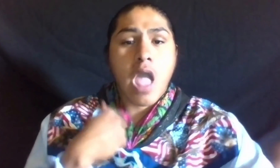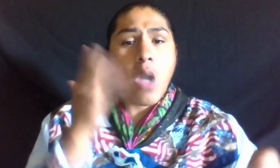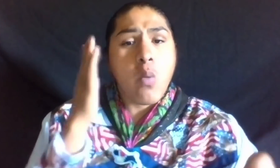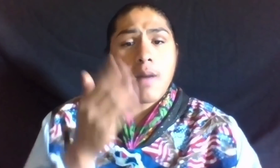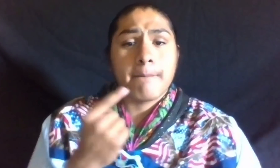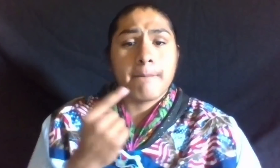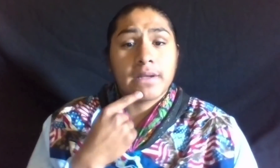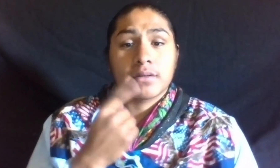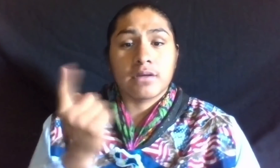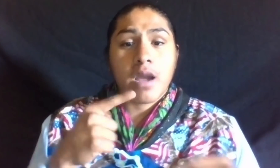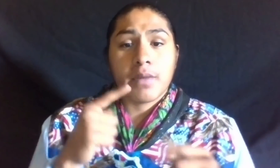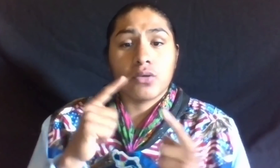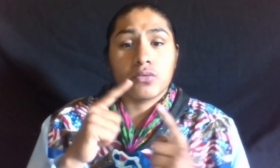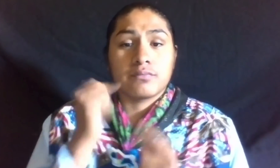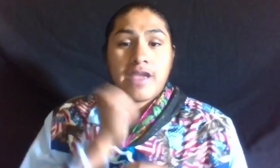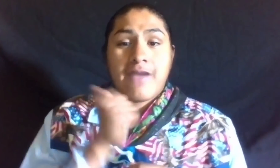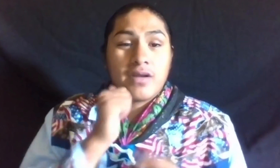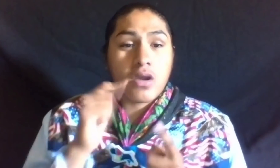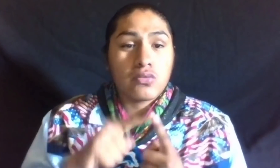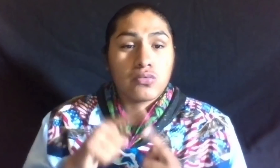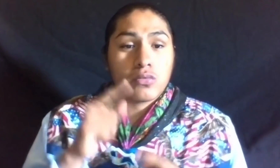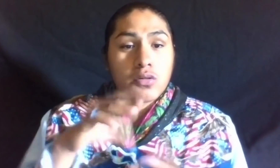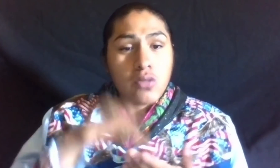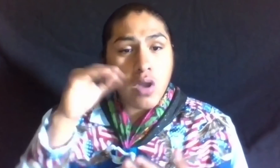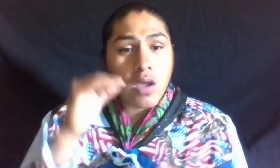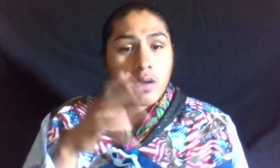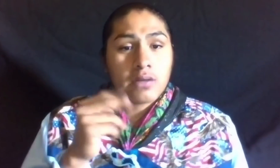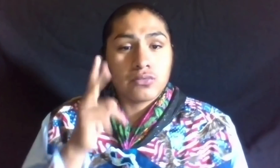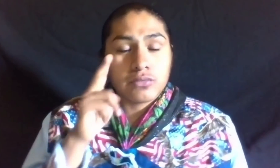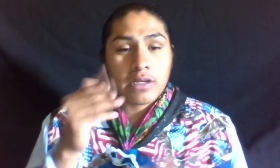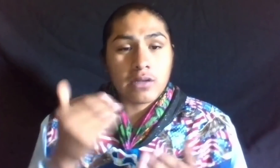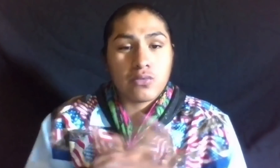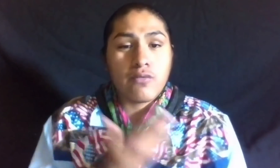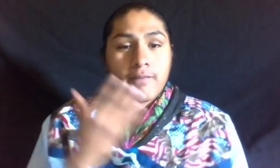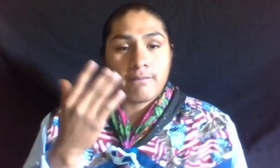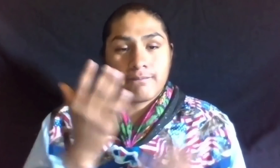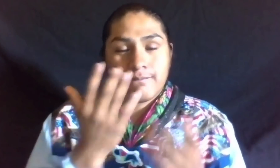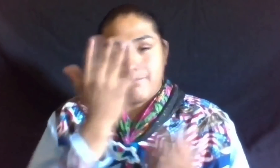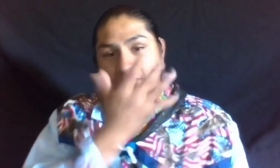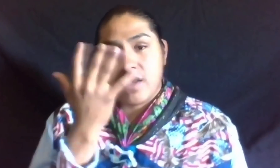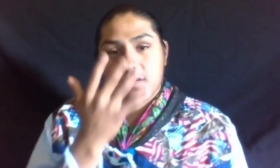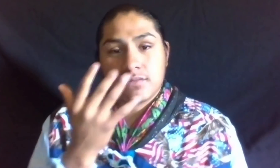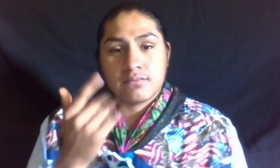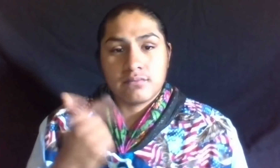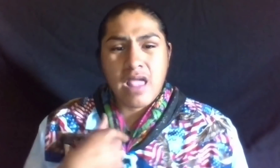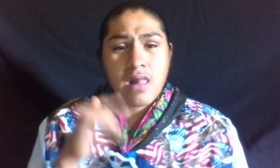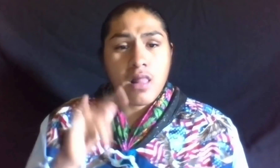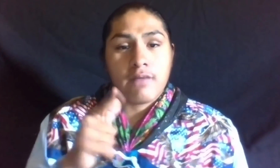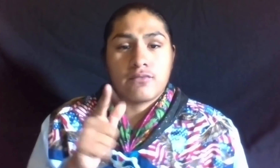I WILL MISS COMING EVERYDAY TO LEARN AND TO SEE NEW FACES.